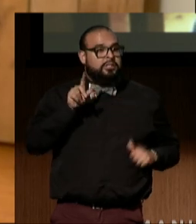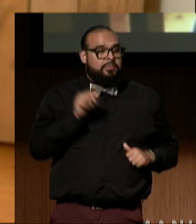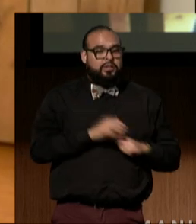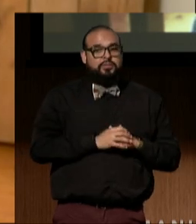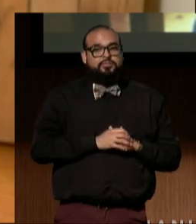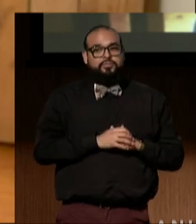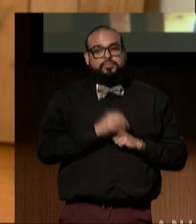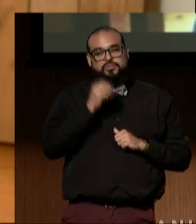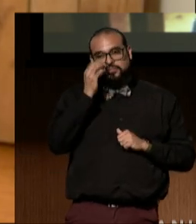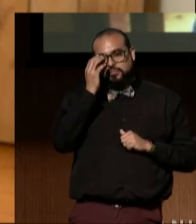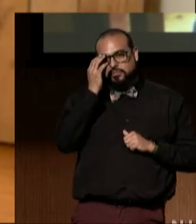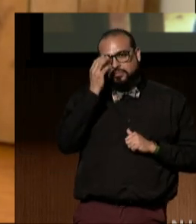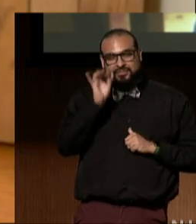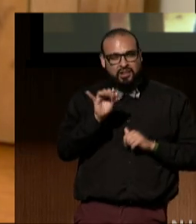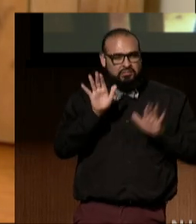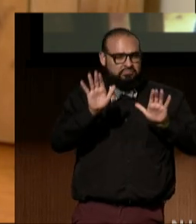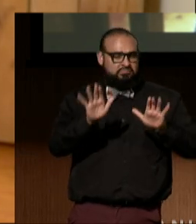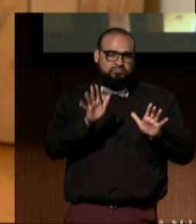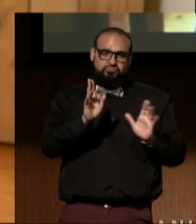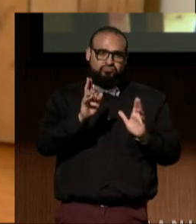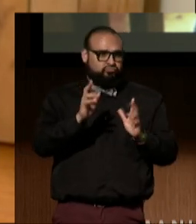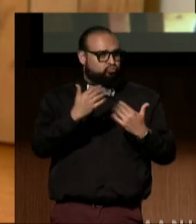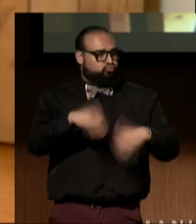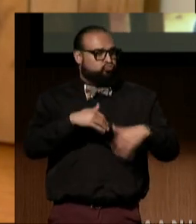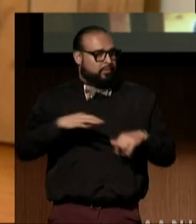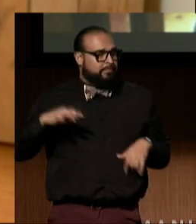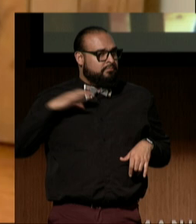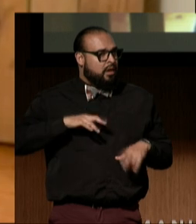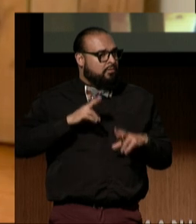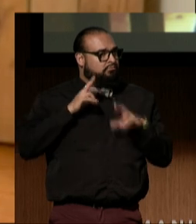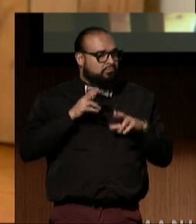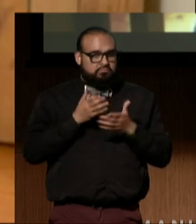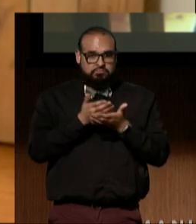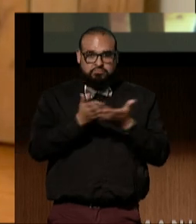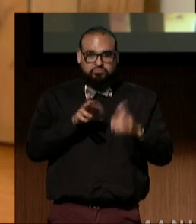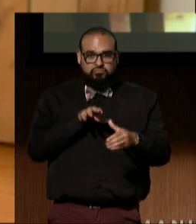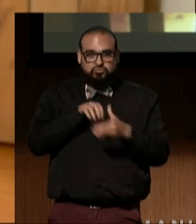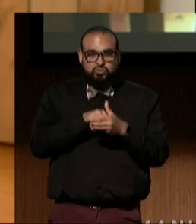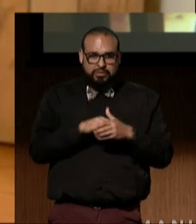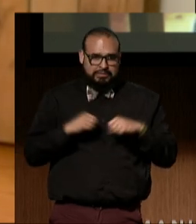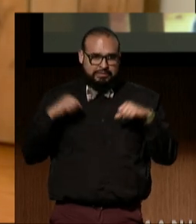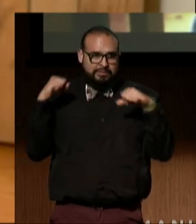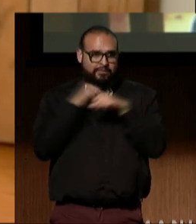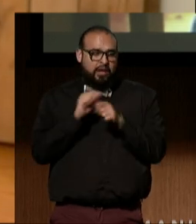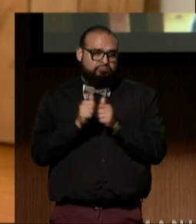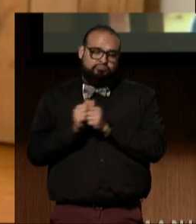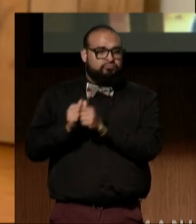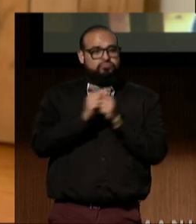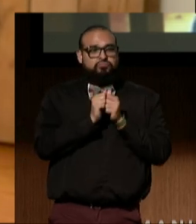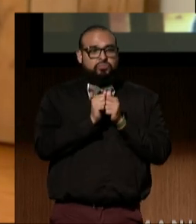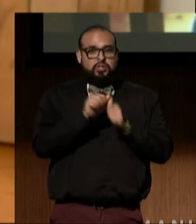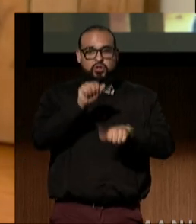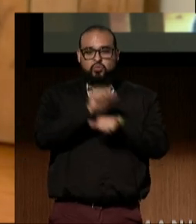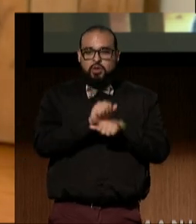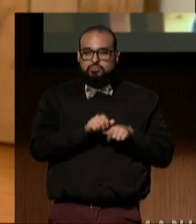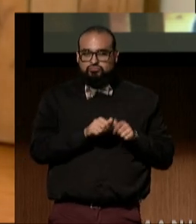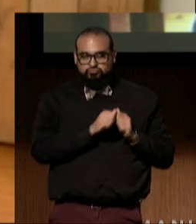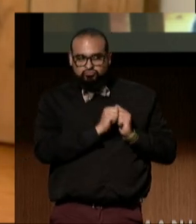It has been a true privilege to join with you all in these fights and to work alongside and learn from